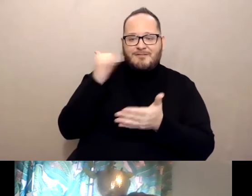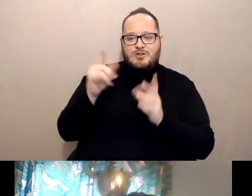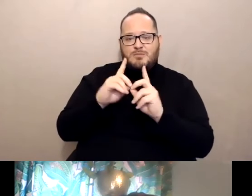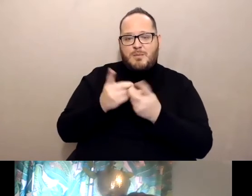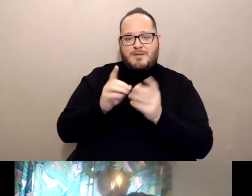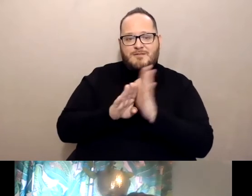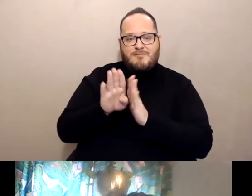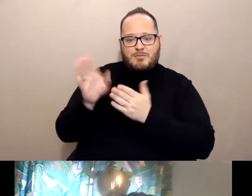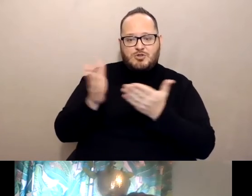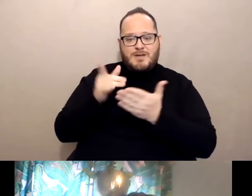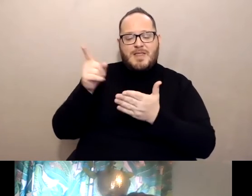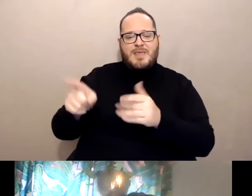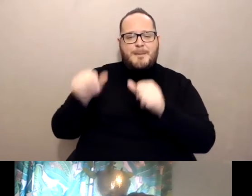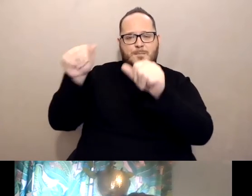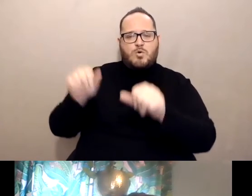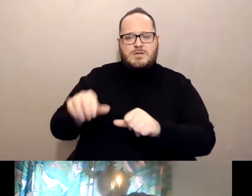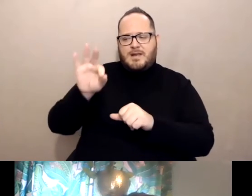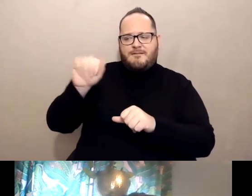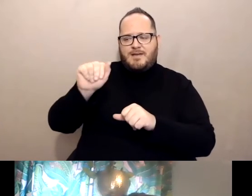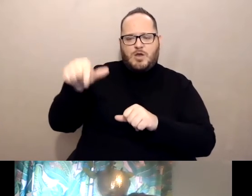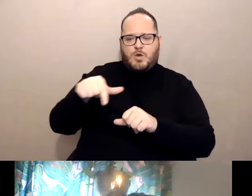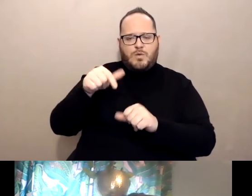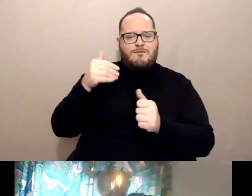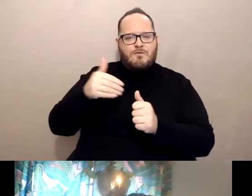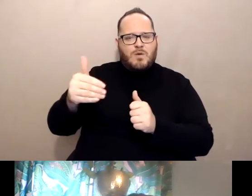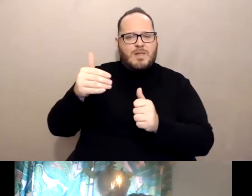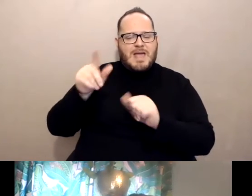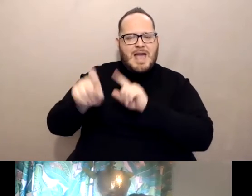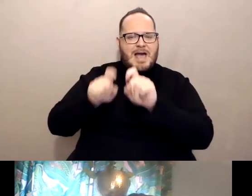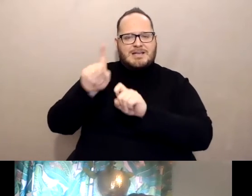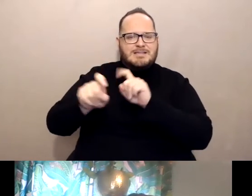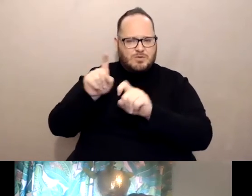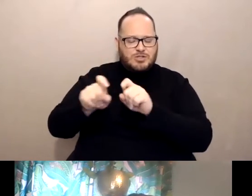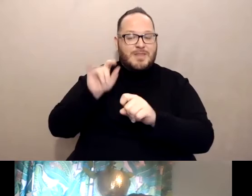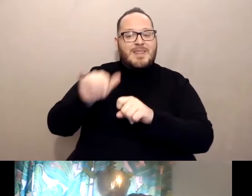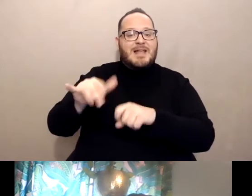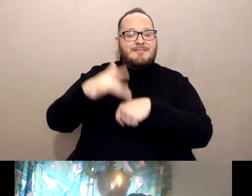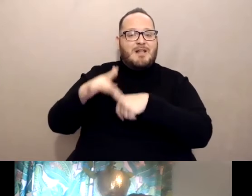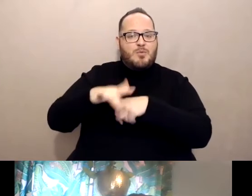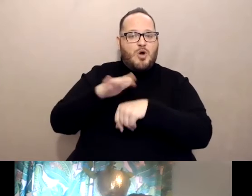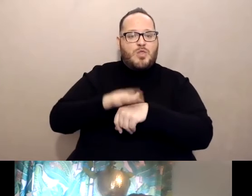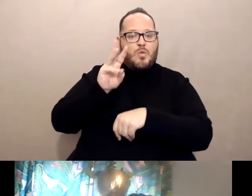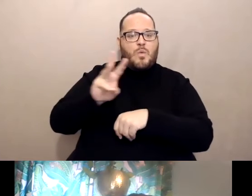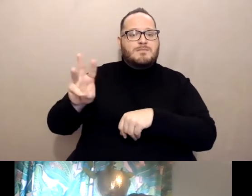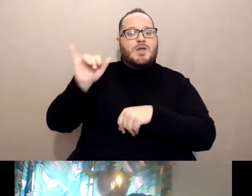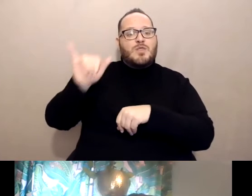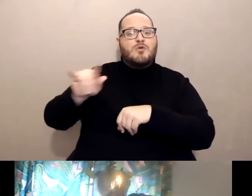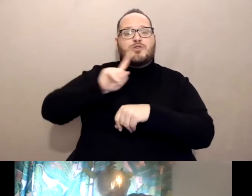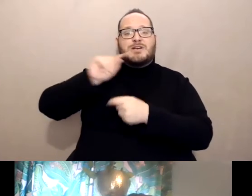asked questions and that's available on their website. And those frequently asked questions are specific to the COVID-19 vaccine